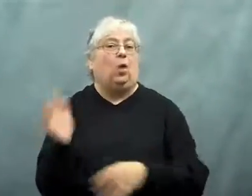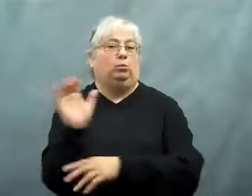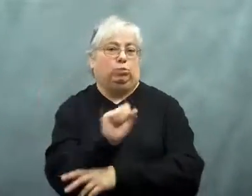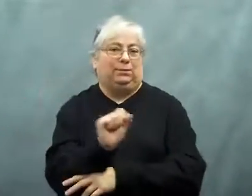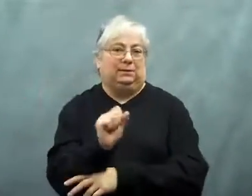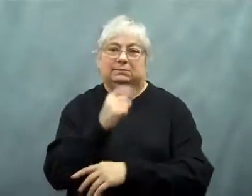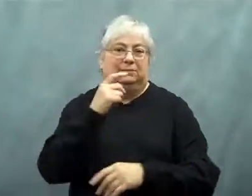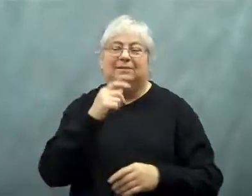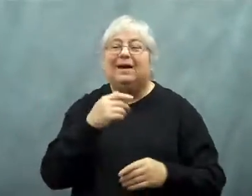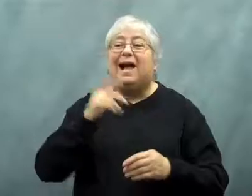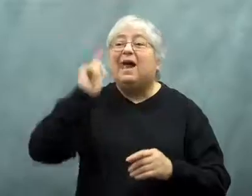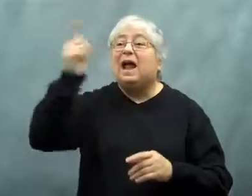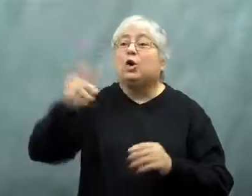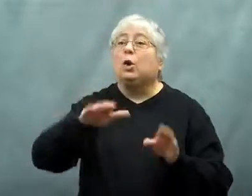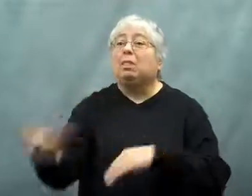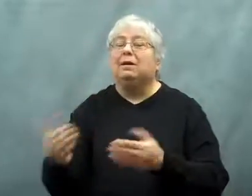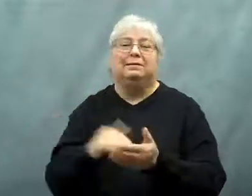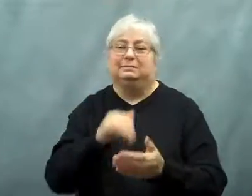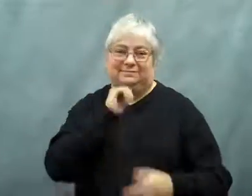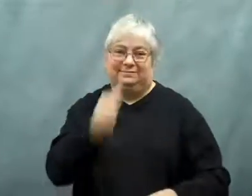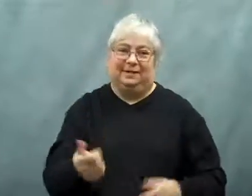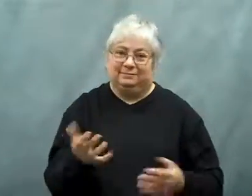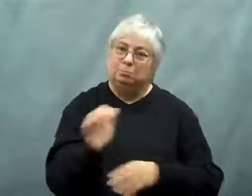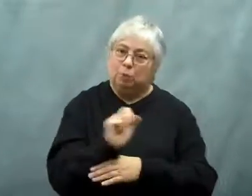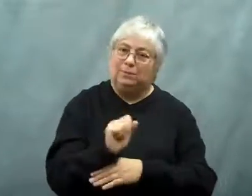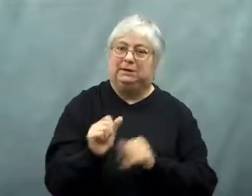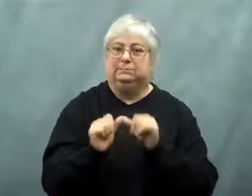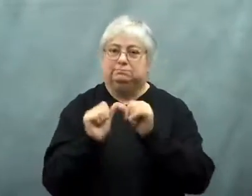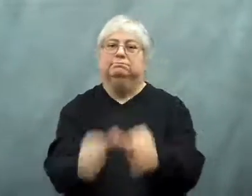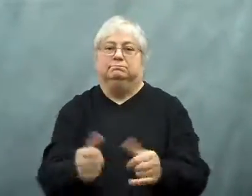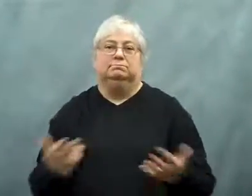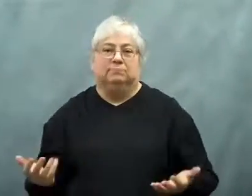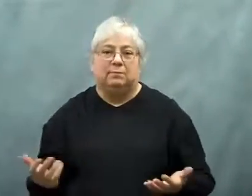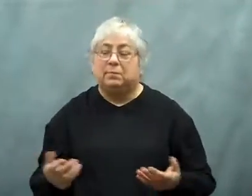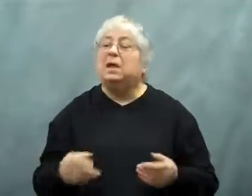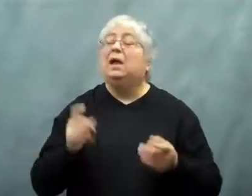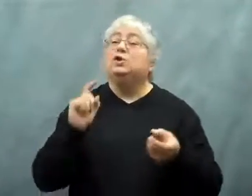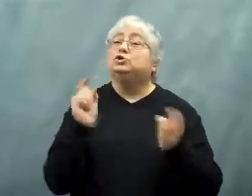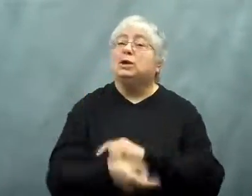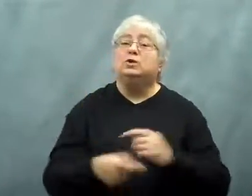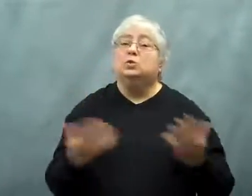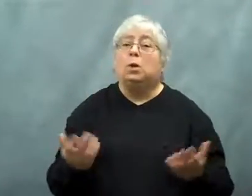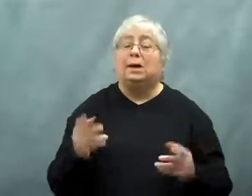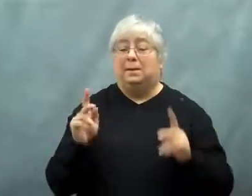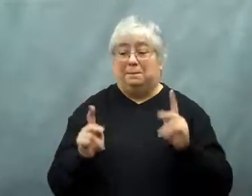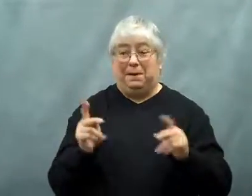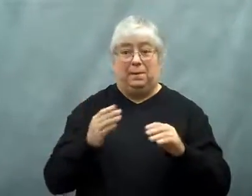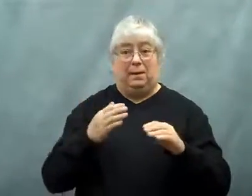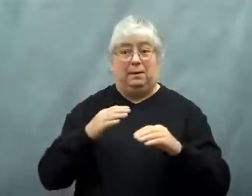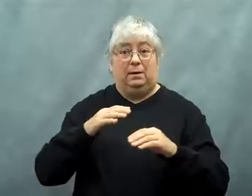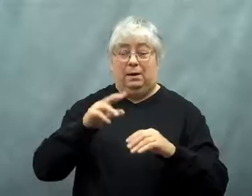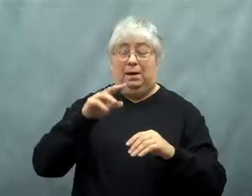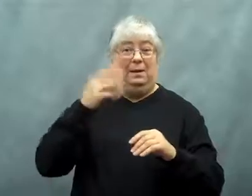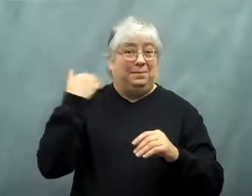It was also made permanent, so it would not expire again in the future.